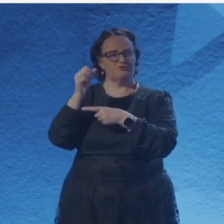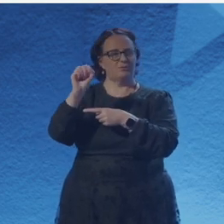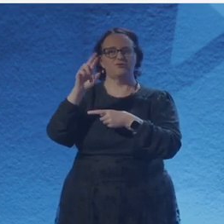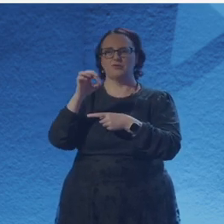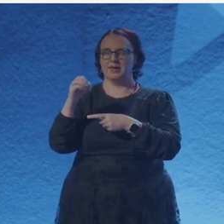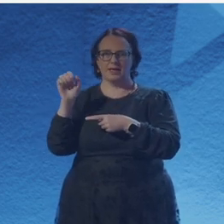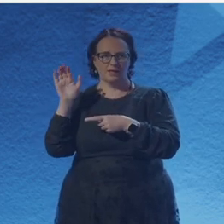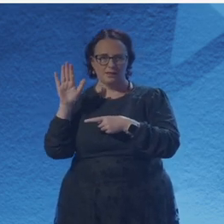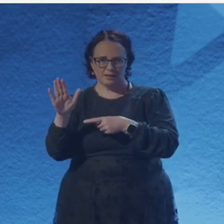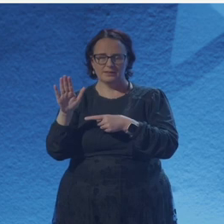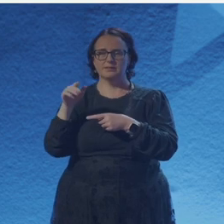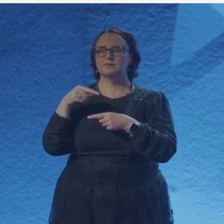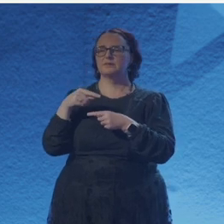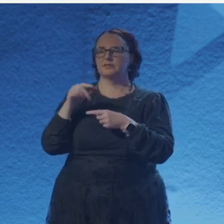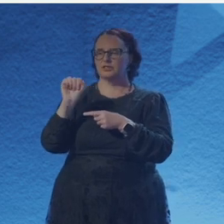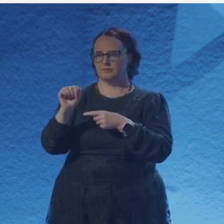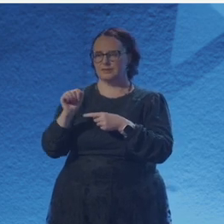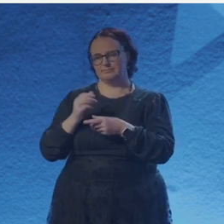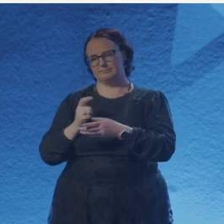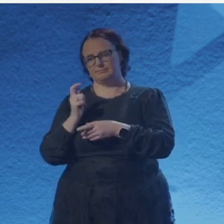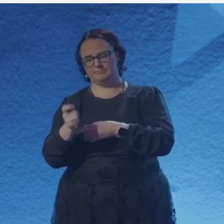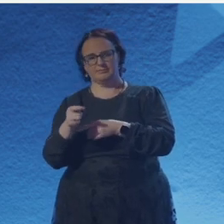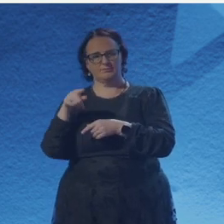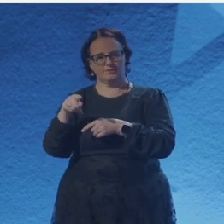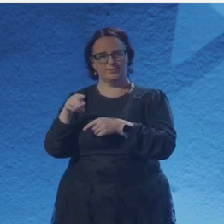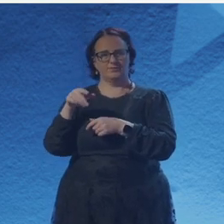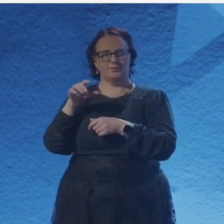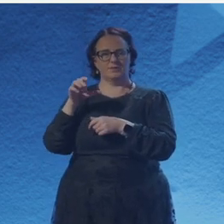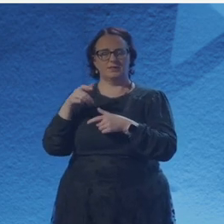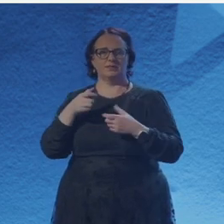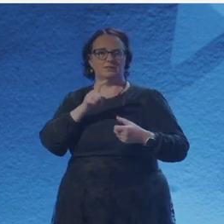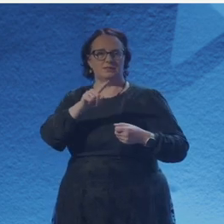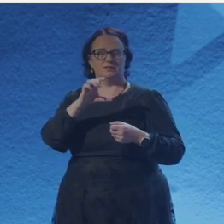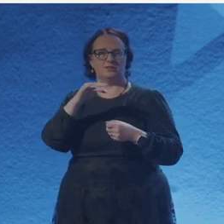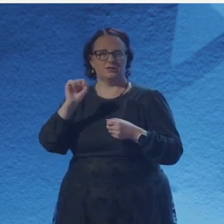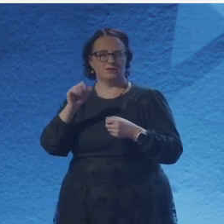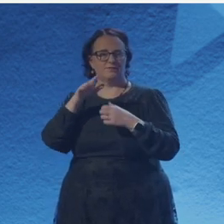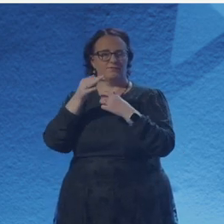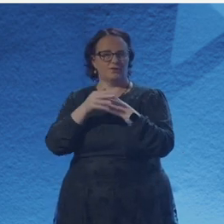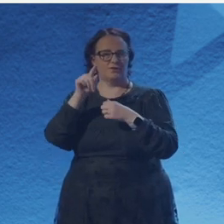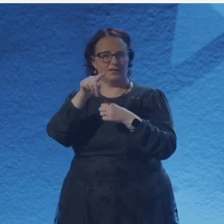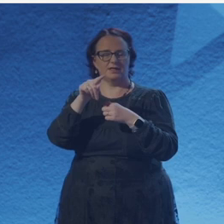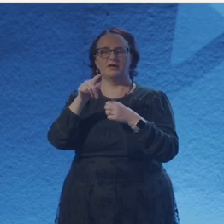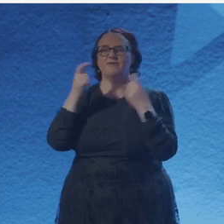and human being. Congrats. As a poet She's performed extensively in Ireland and the UK,